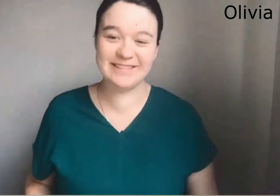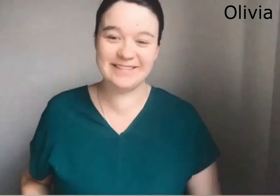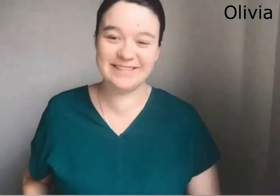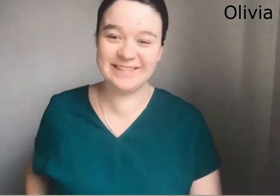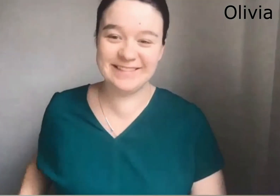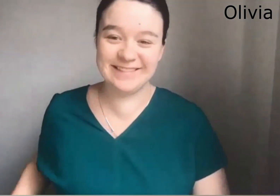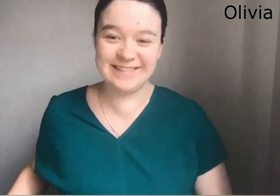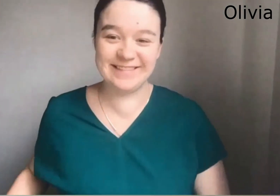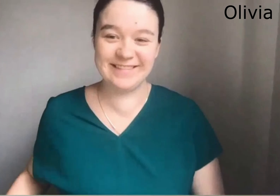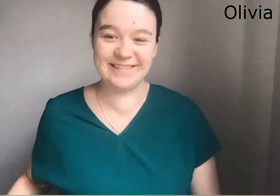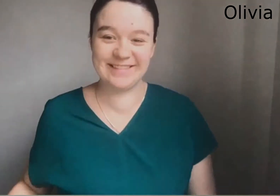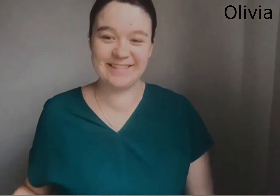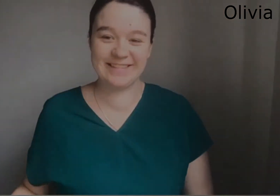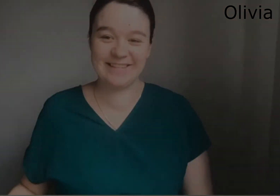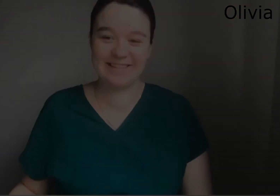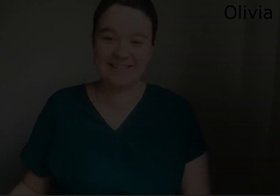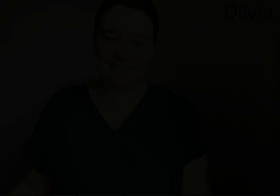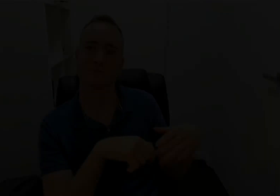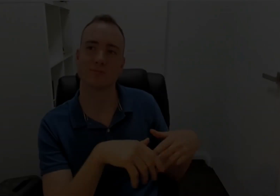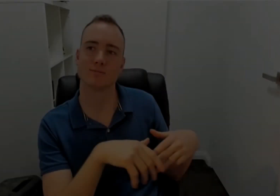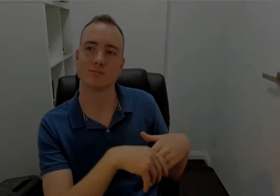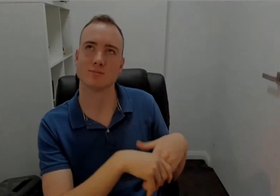I can't I can't think of a third right now. That's okay